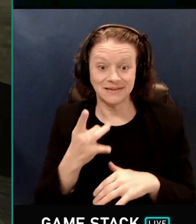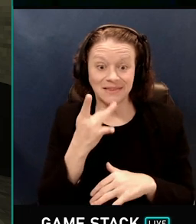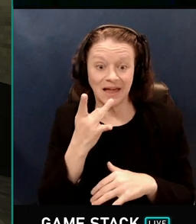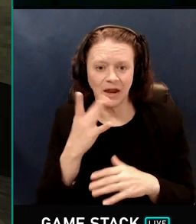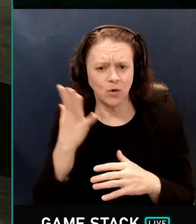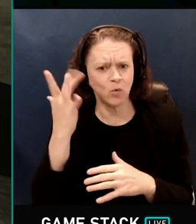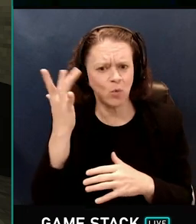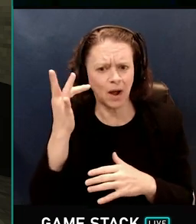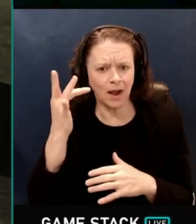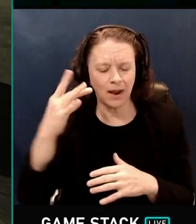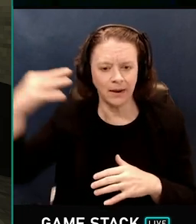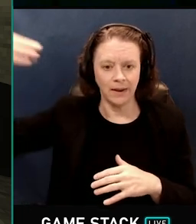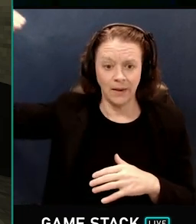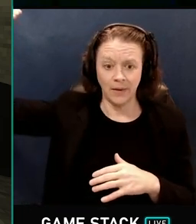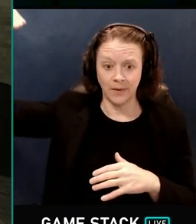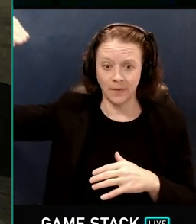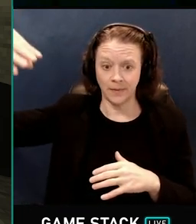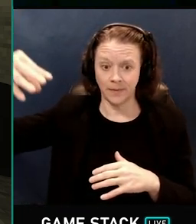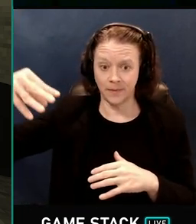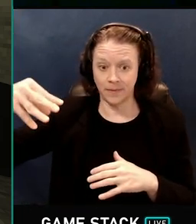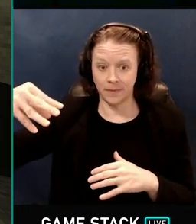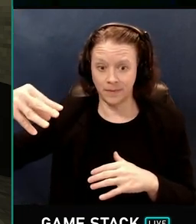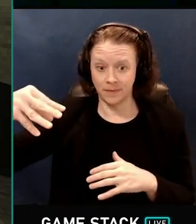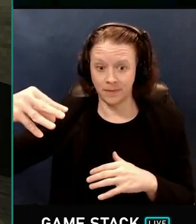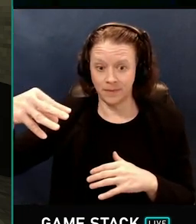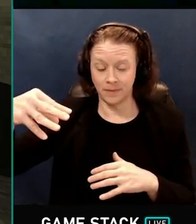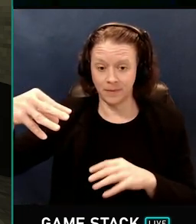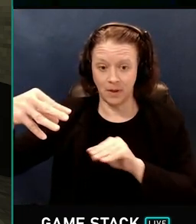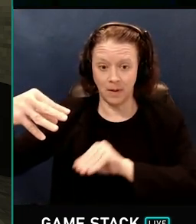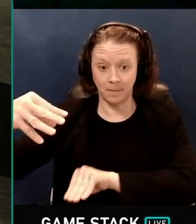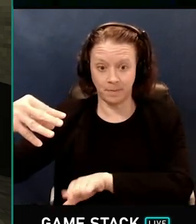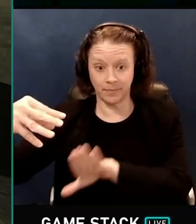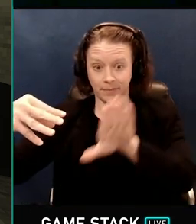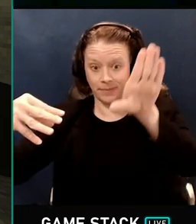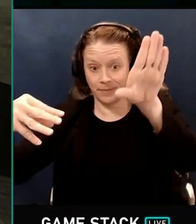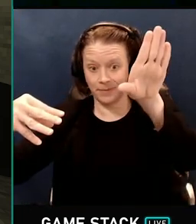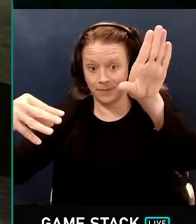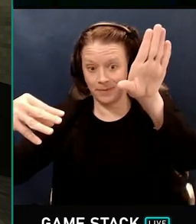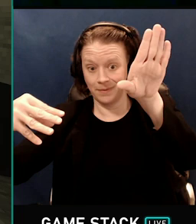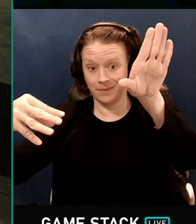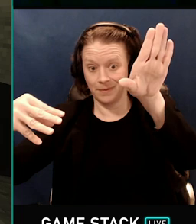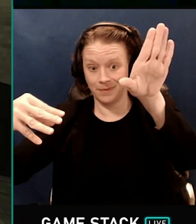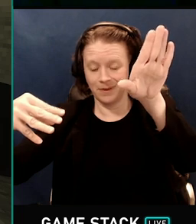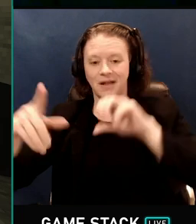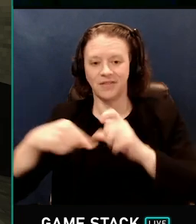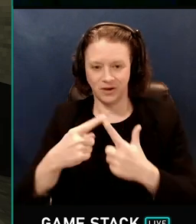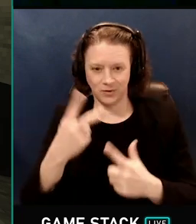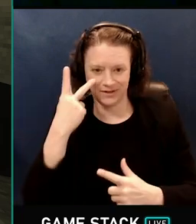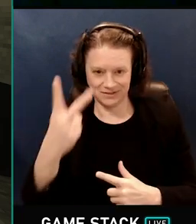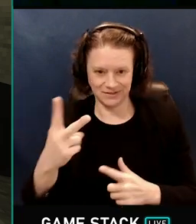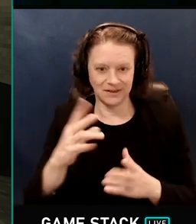light from this area on the ground. If you were to put yourself up there, you would see this as being quite a bright patch,